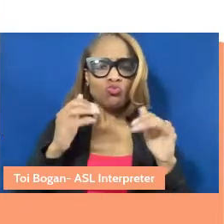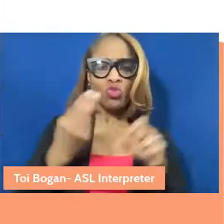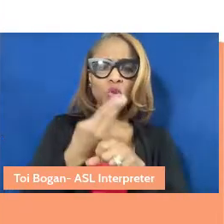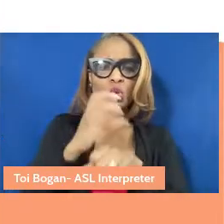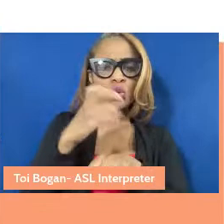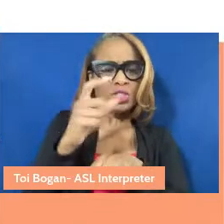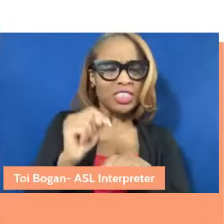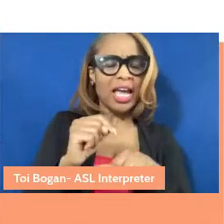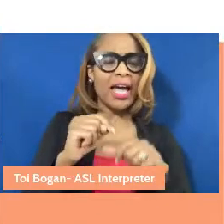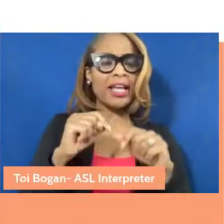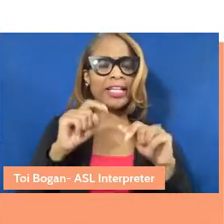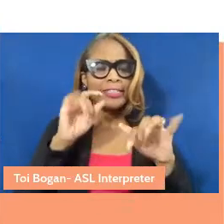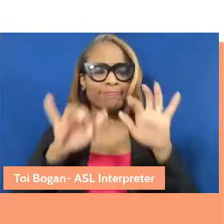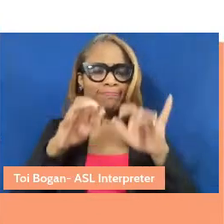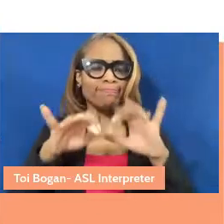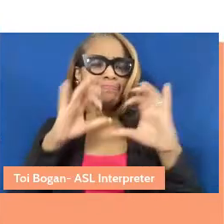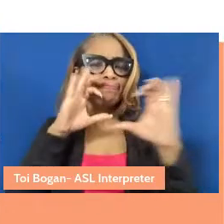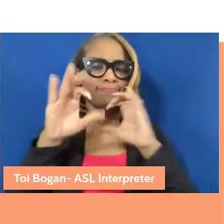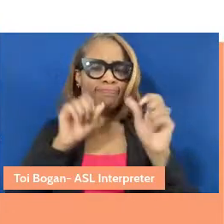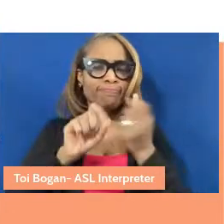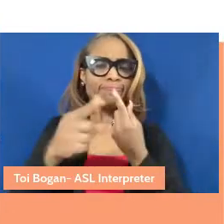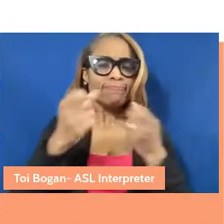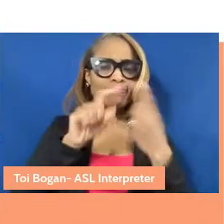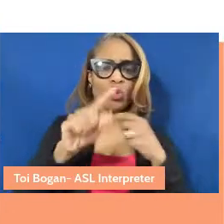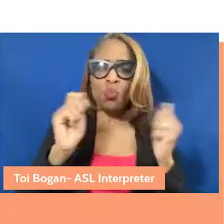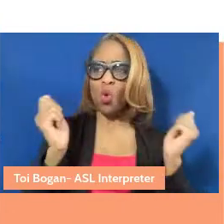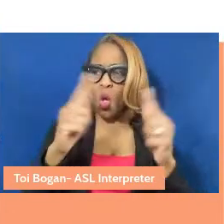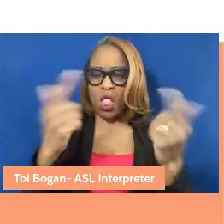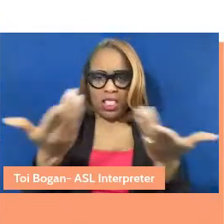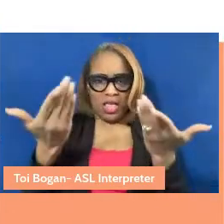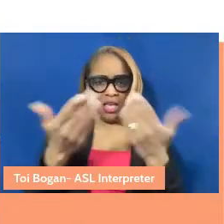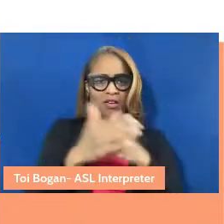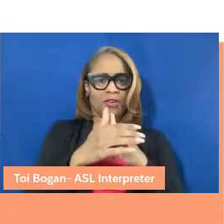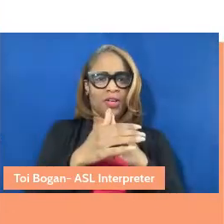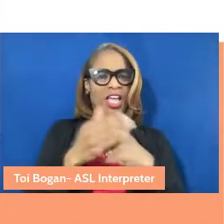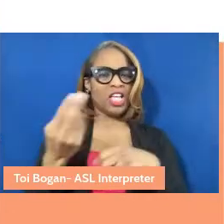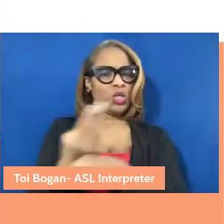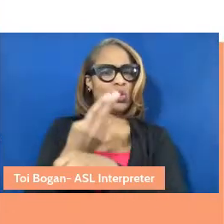right now. We're all here. We came here. And leverage it as a side of possibility.